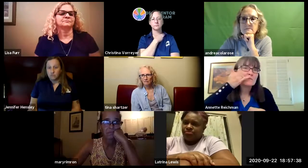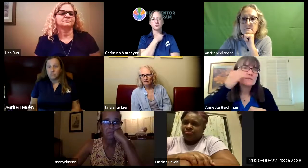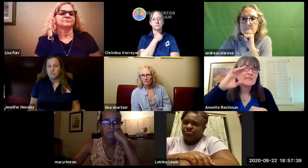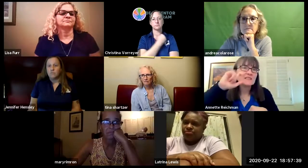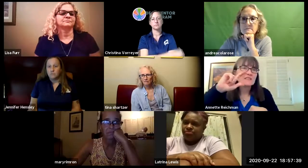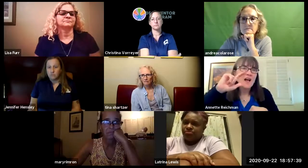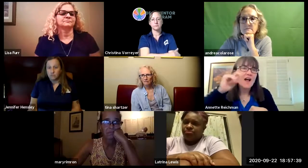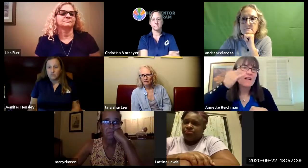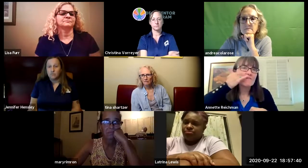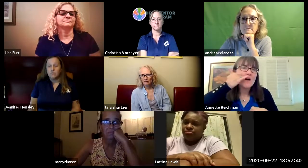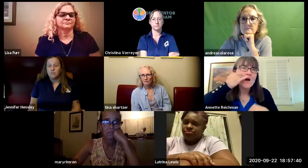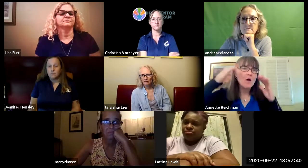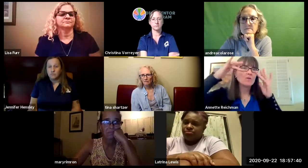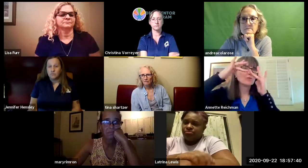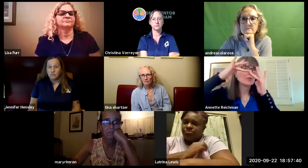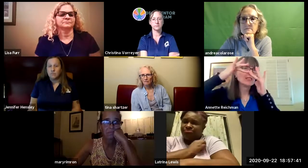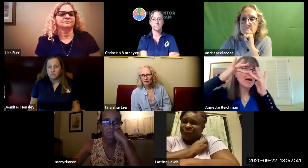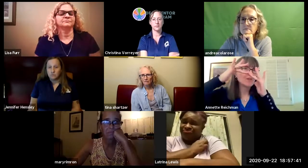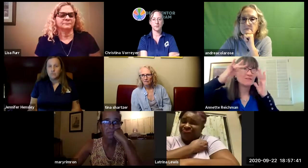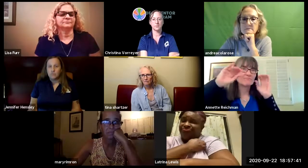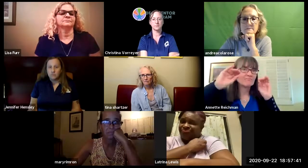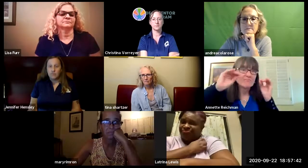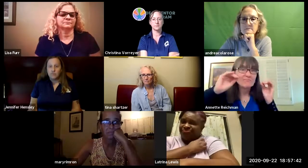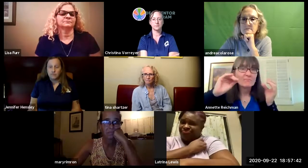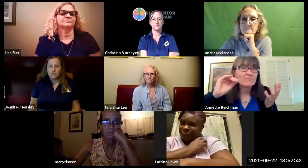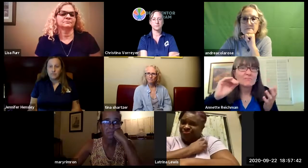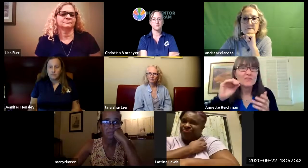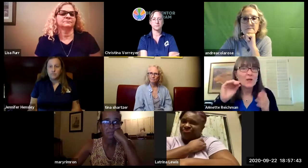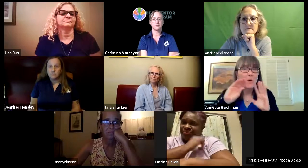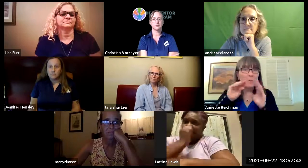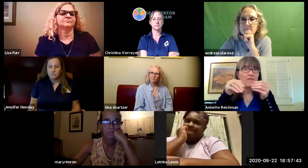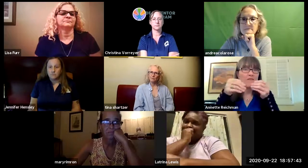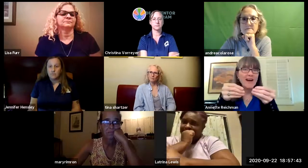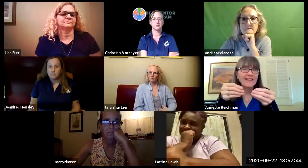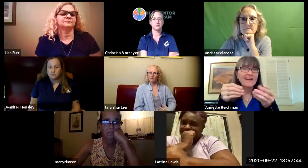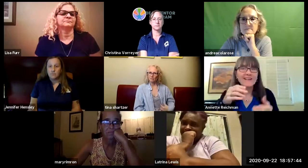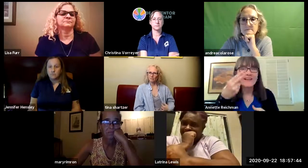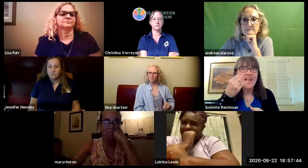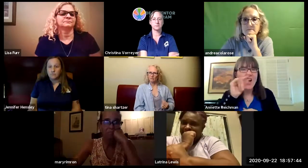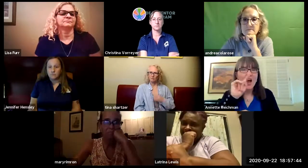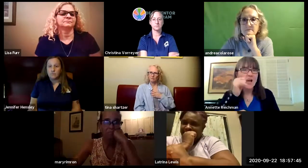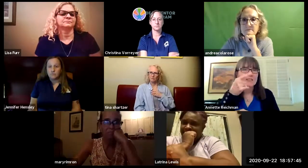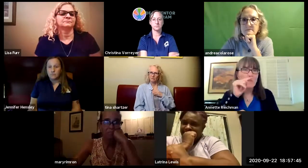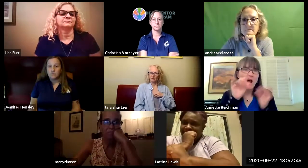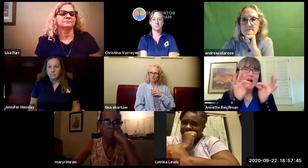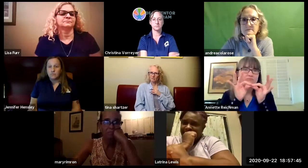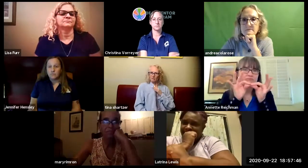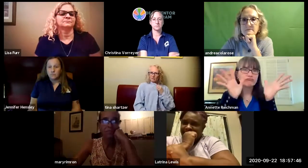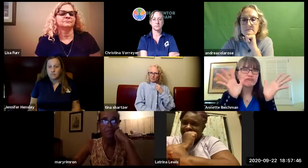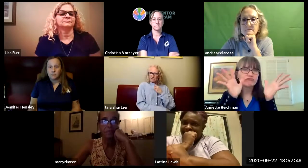you know they live in areas that do not have any cell connectivity no cell towers